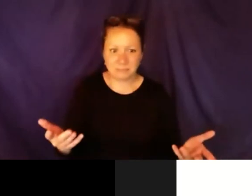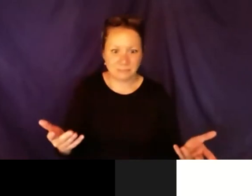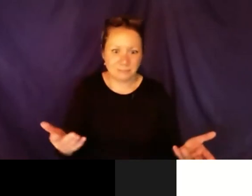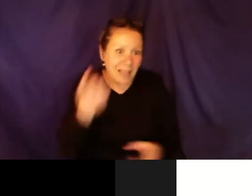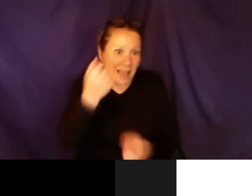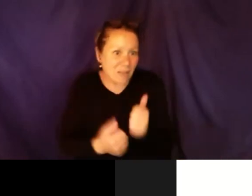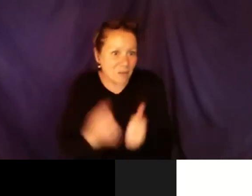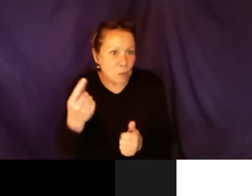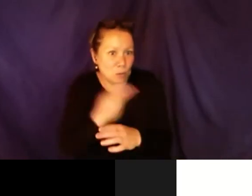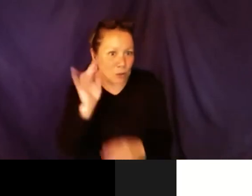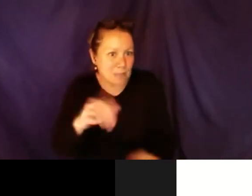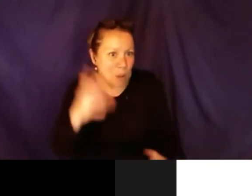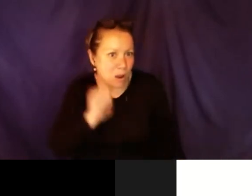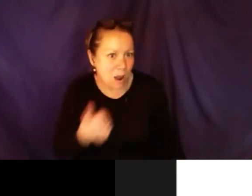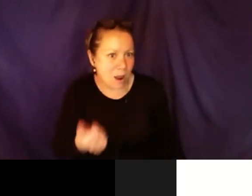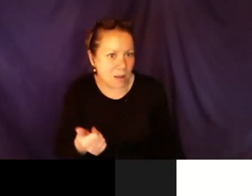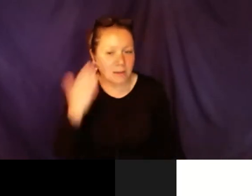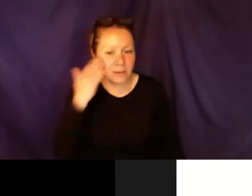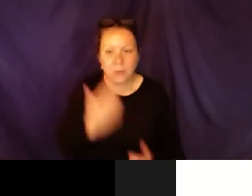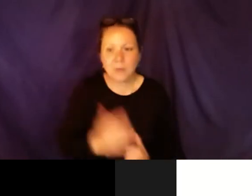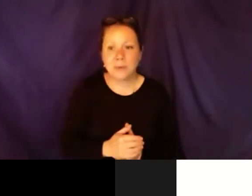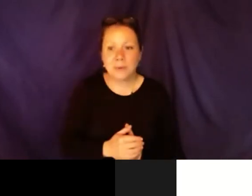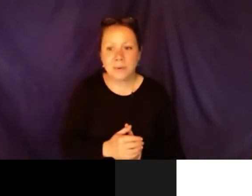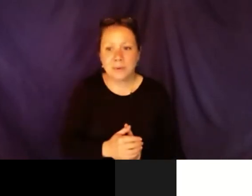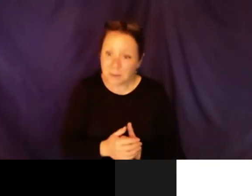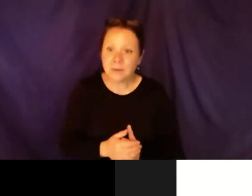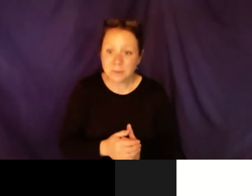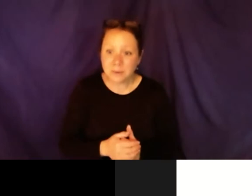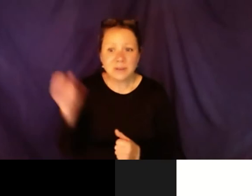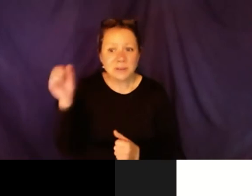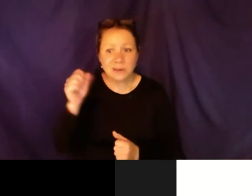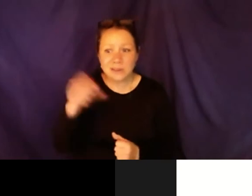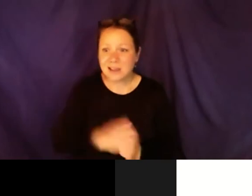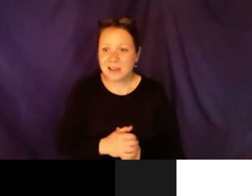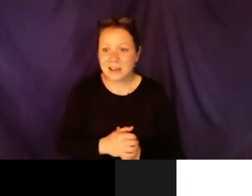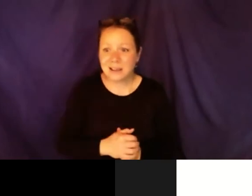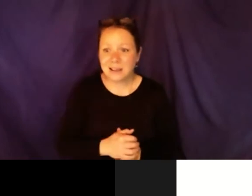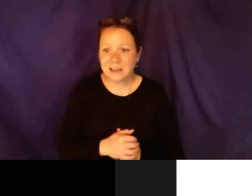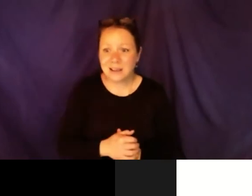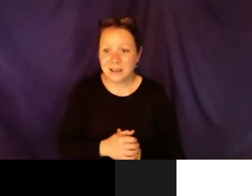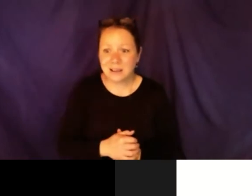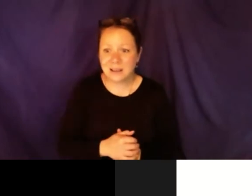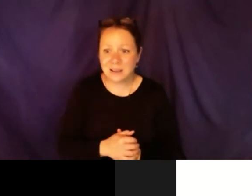use the elevator or go up a ramp because everybody would use